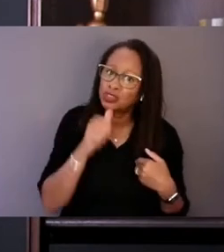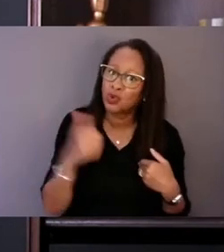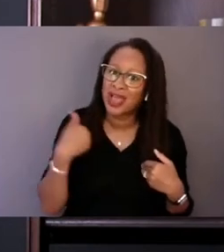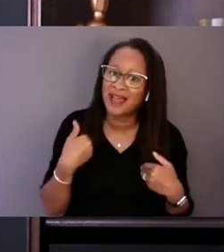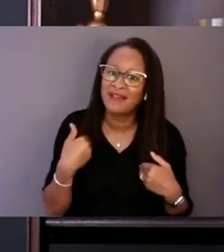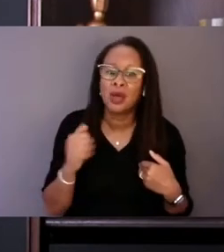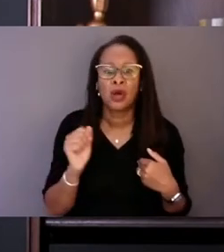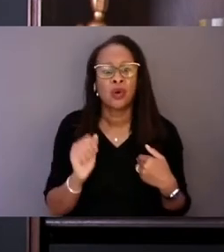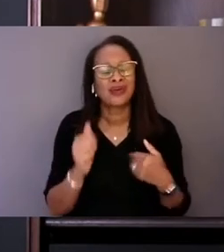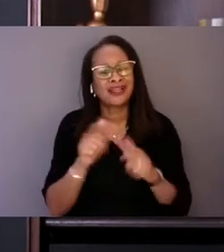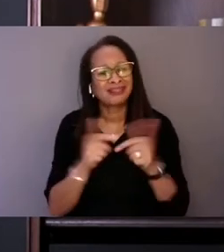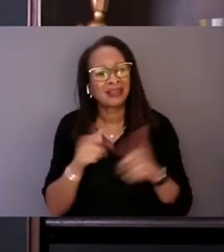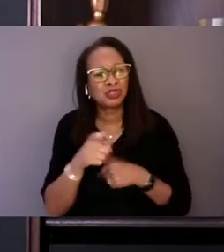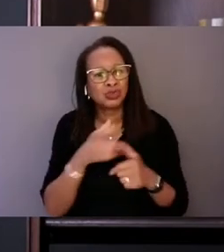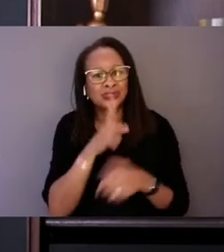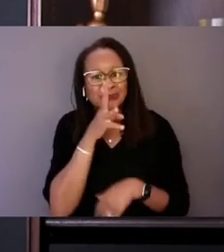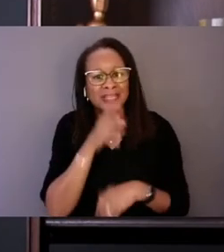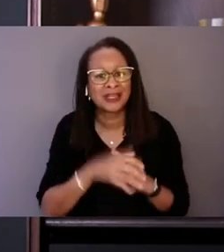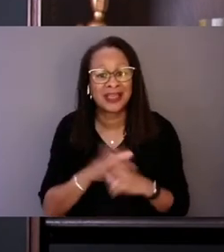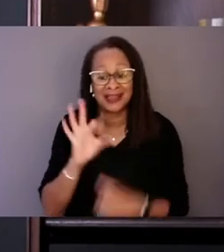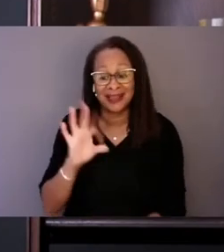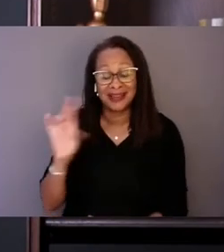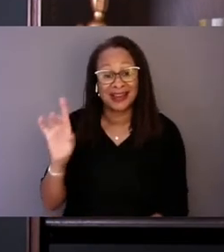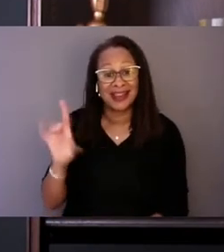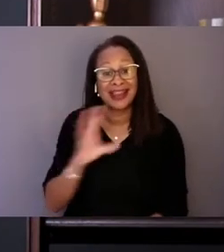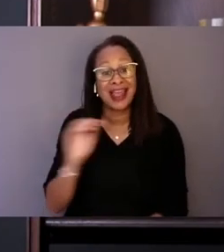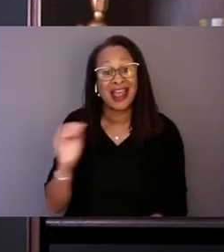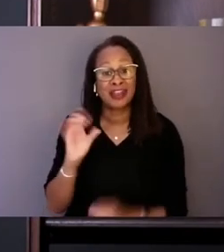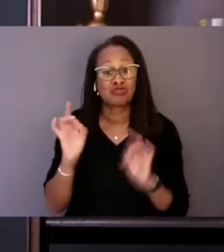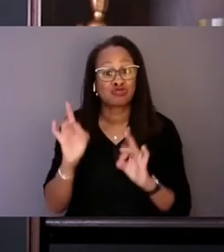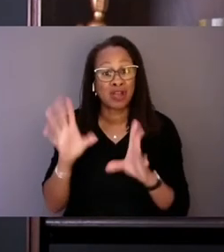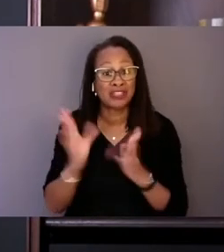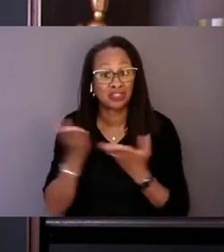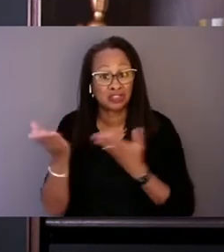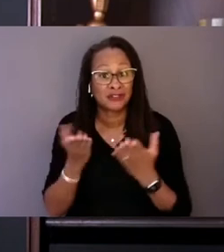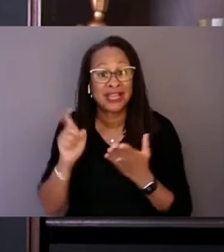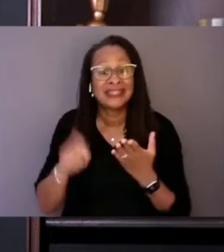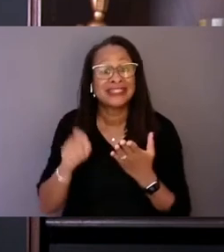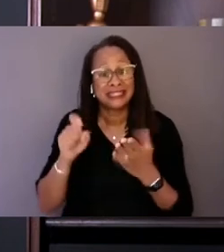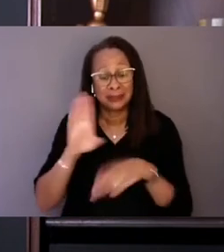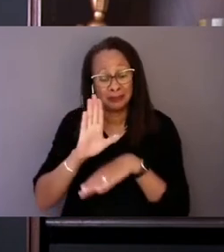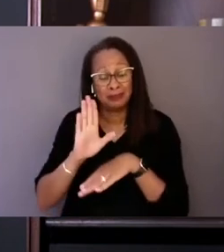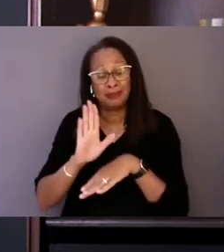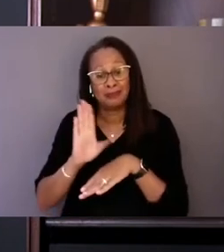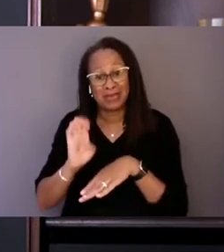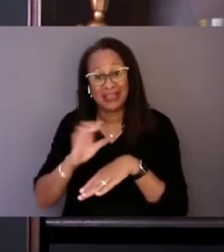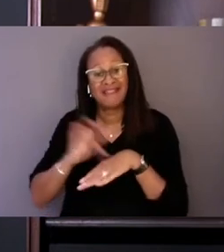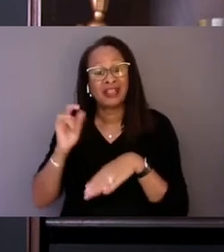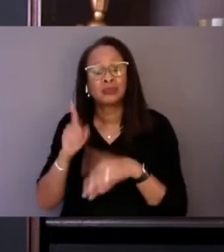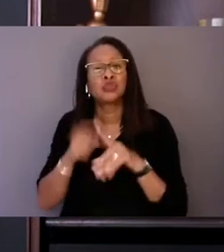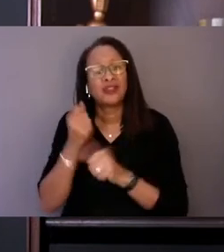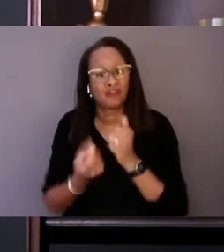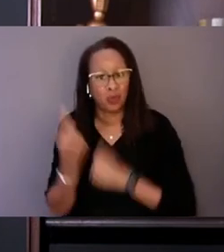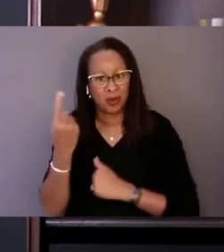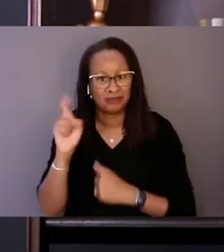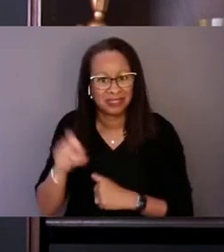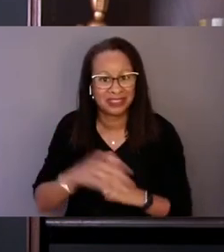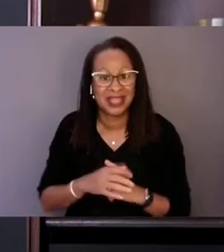988 and crisis services need to be available to everyone. But right now that isn't the case